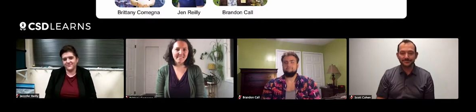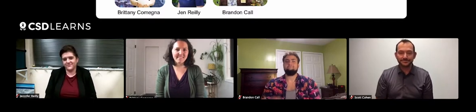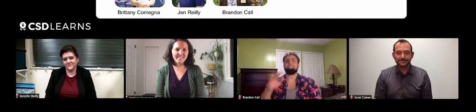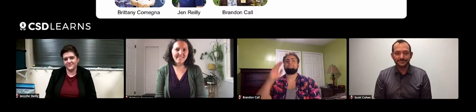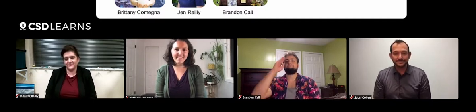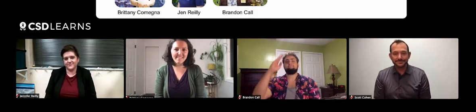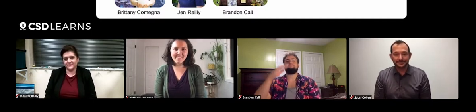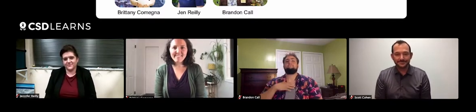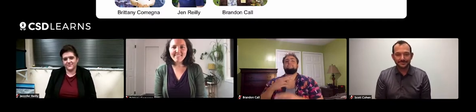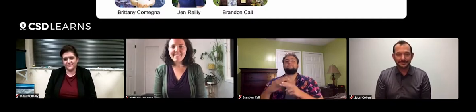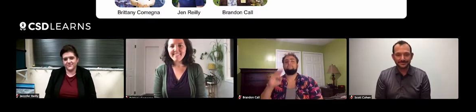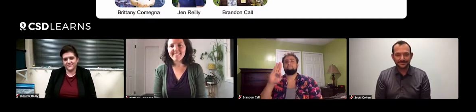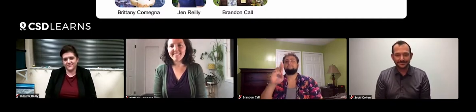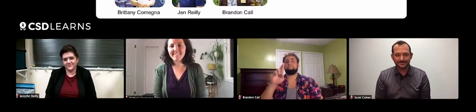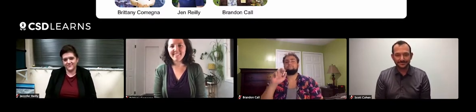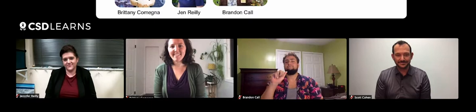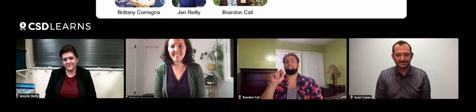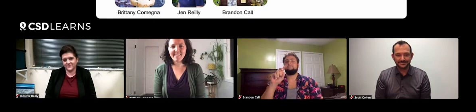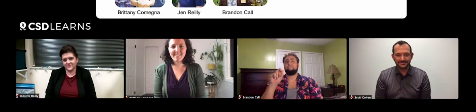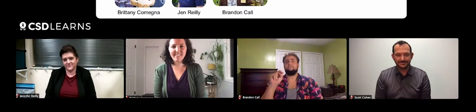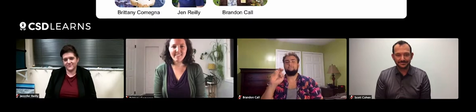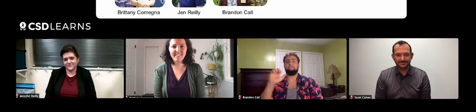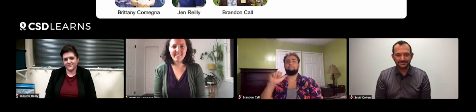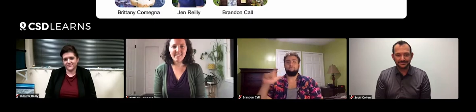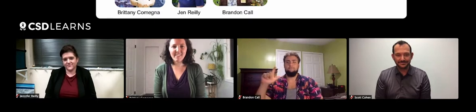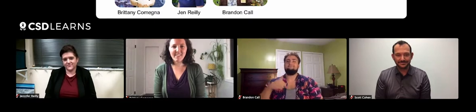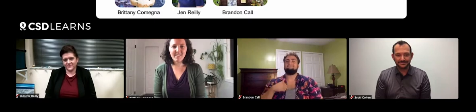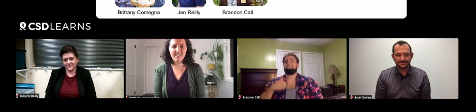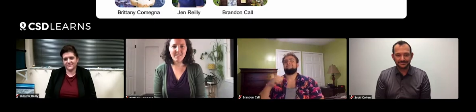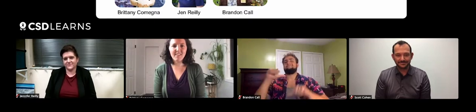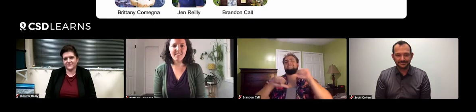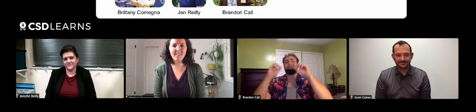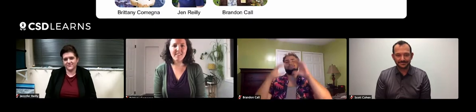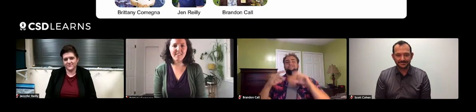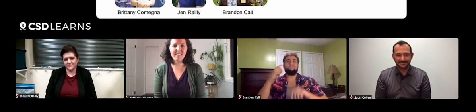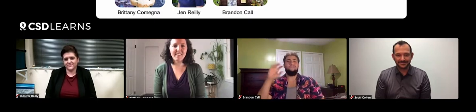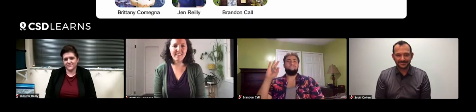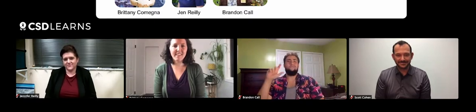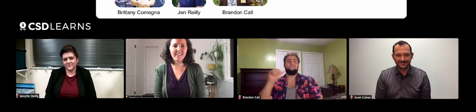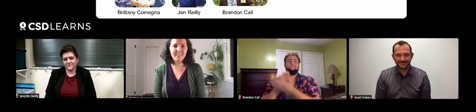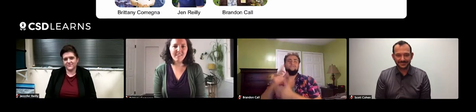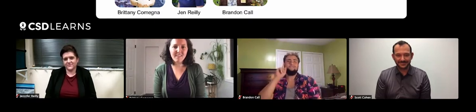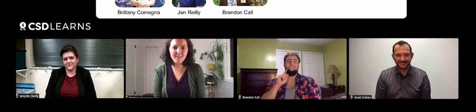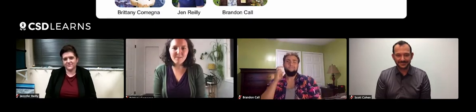Hi, I'm Brandon Call. I'm a science teacher at the Florida School for the Deaf and Blind.